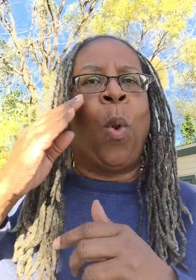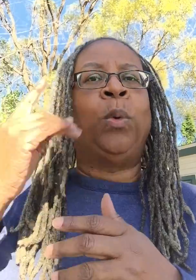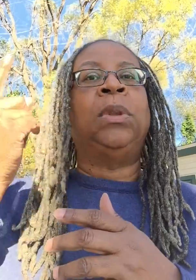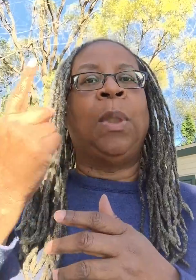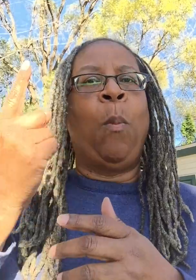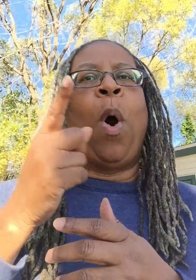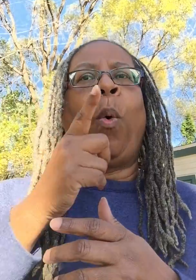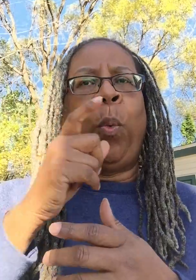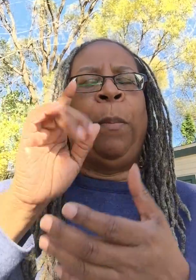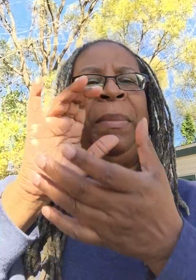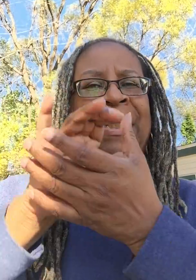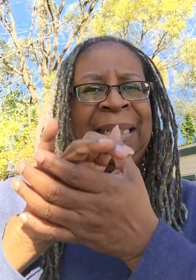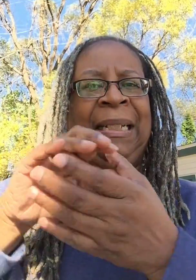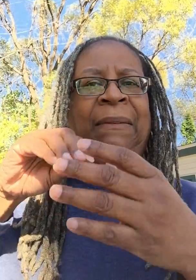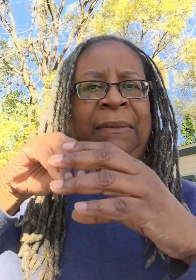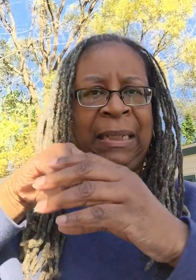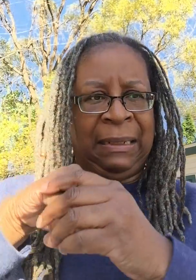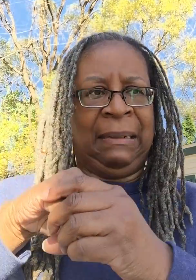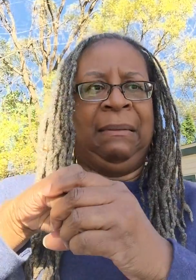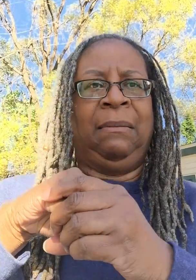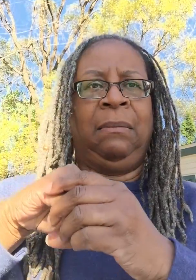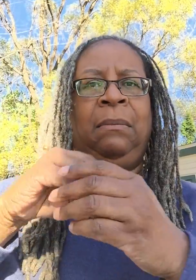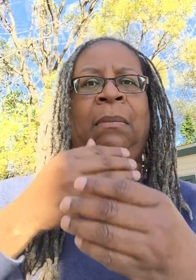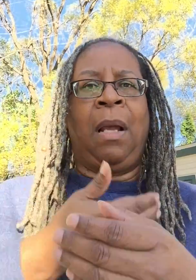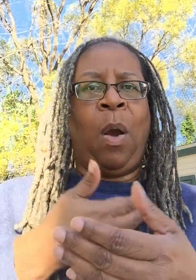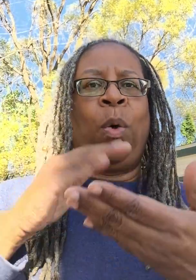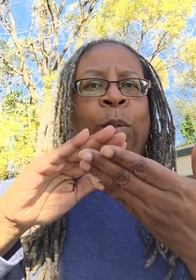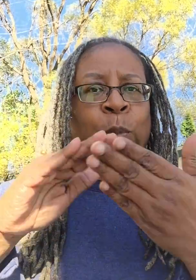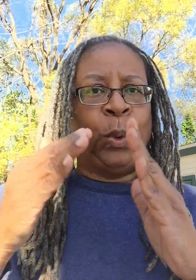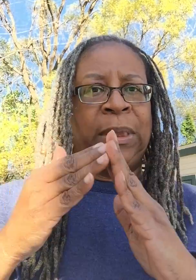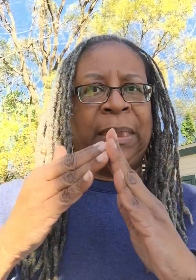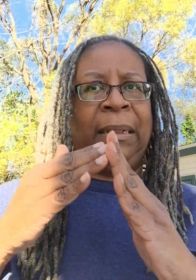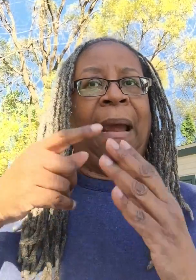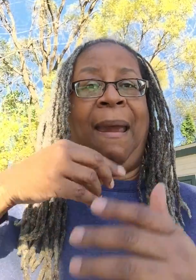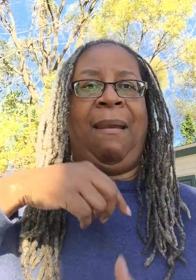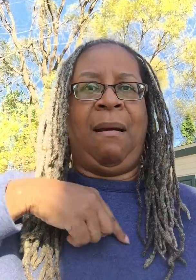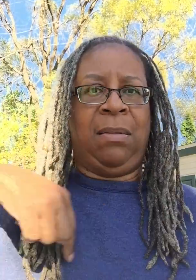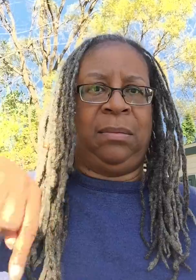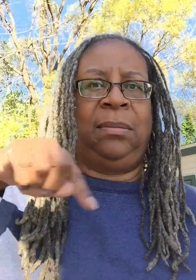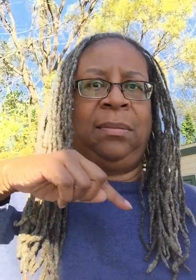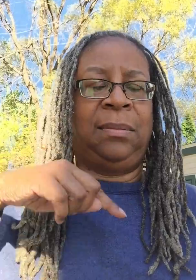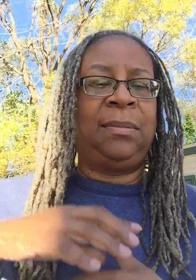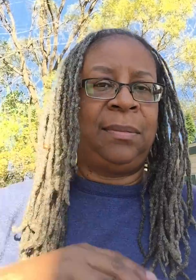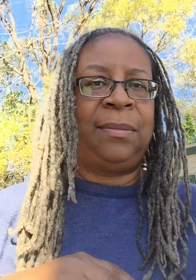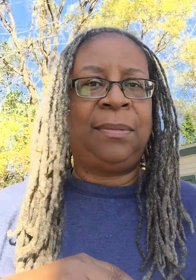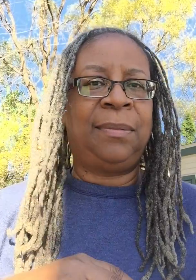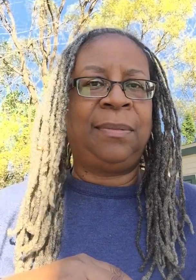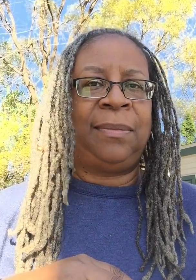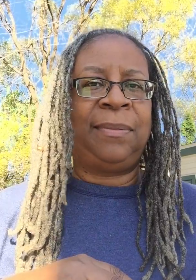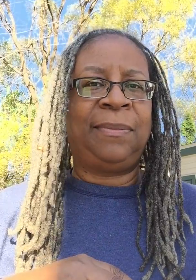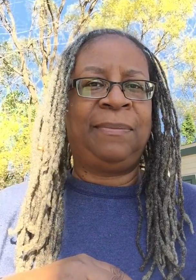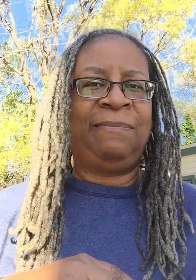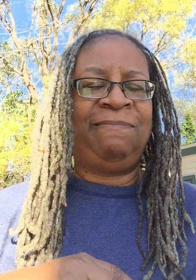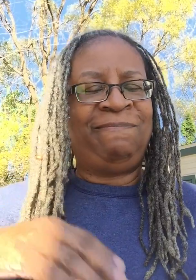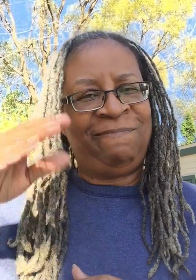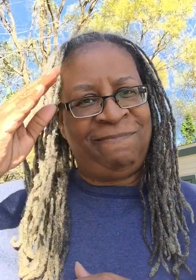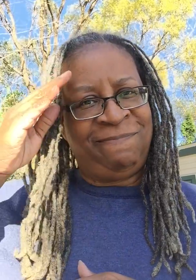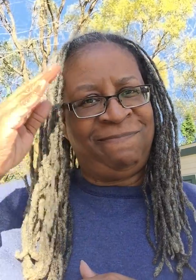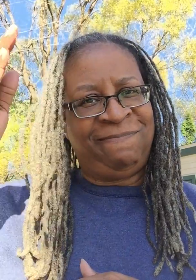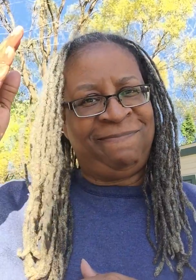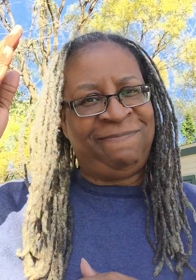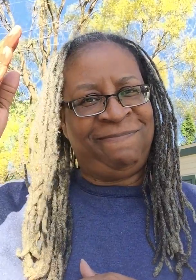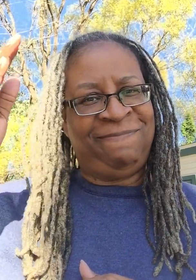To know someone who believes in our community and in us. So long.